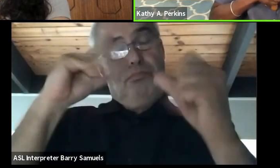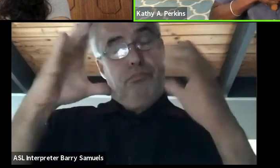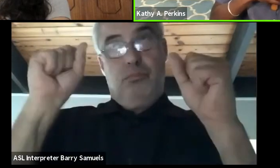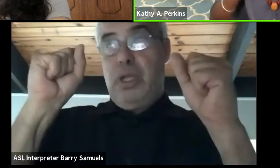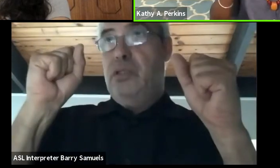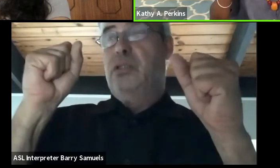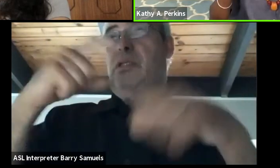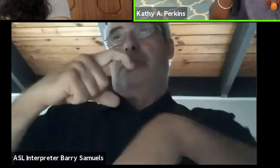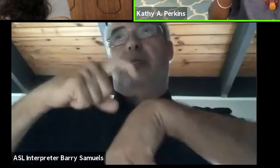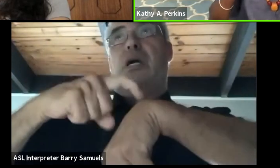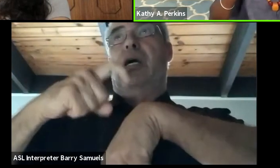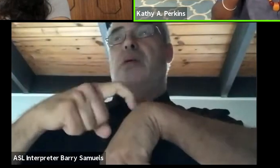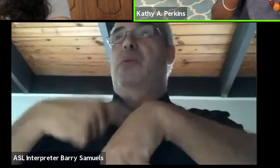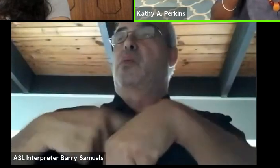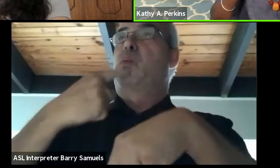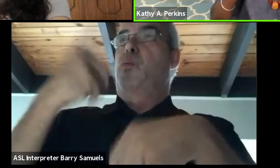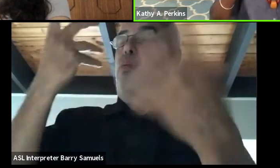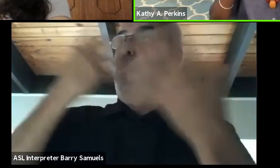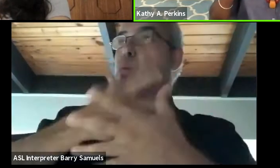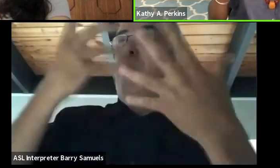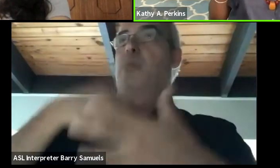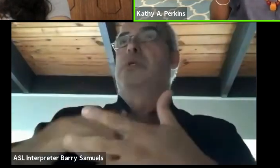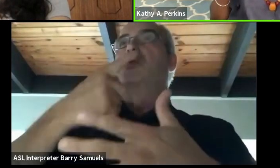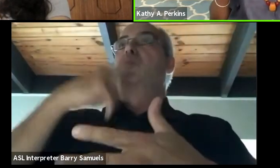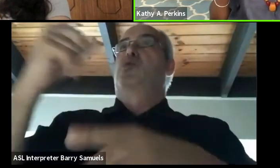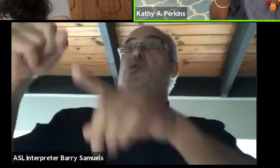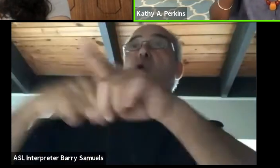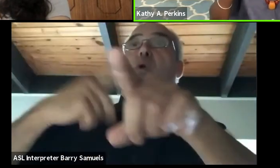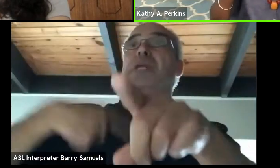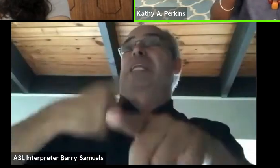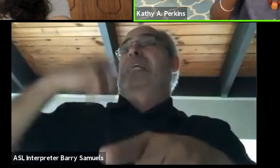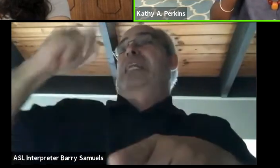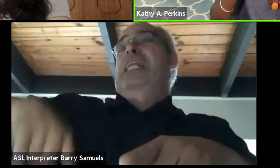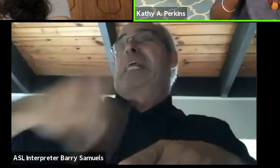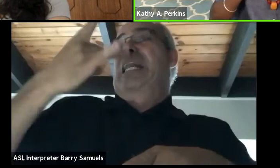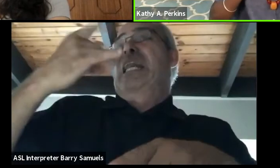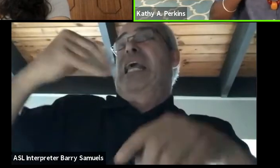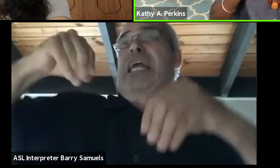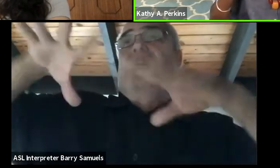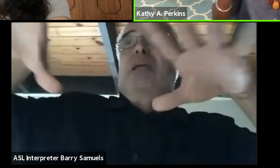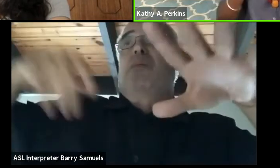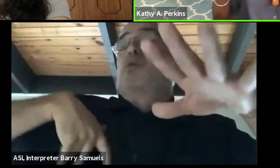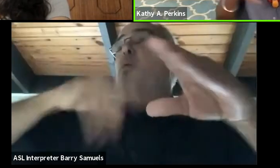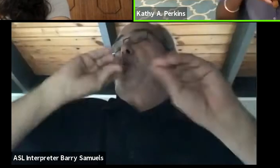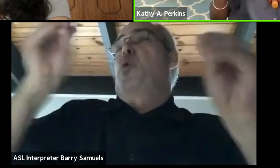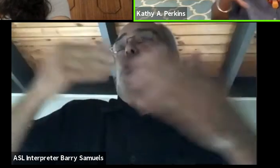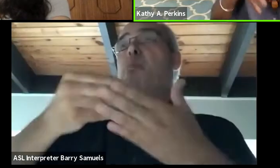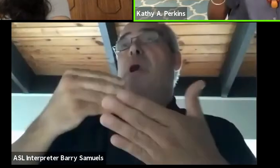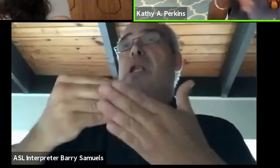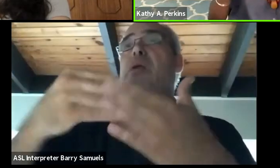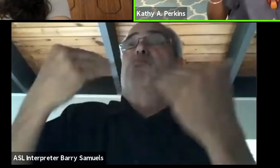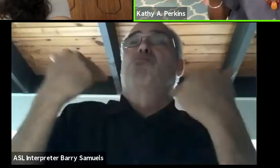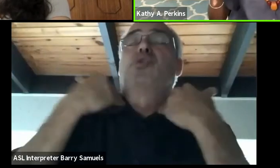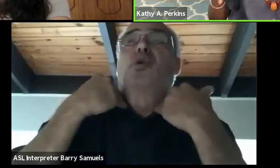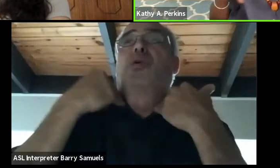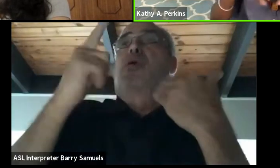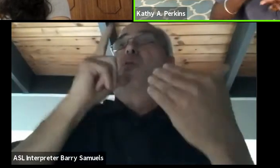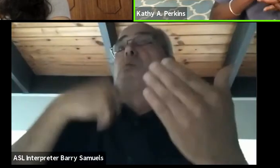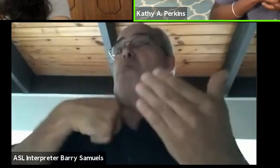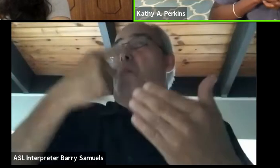because they were calling and say, "We need some lighting and we don't have any money. Can you come and light out show?" And I would work with them in between my other jobs.